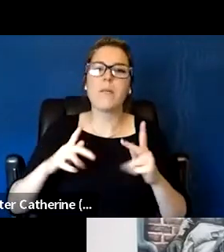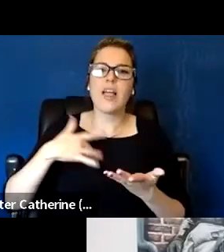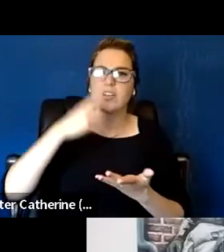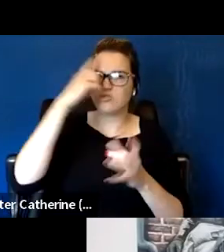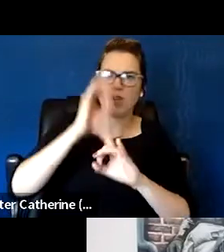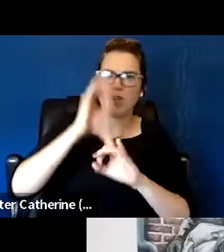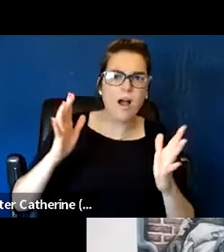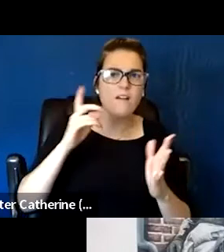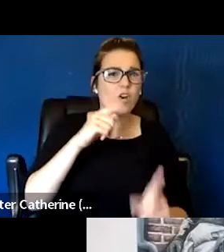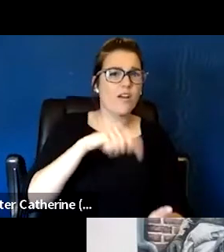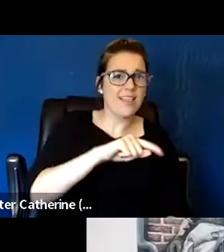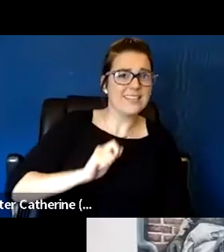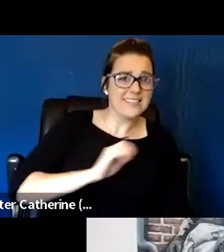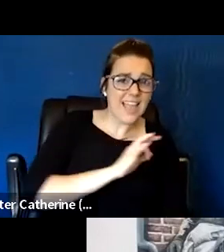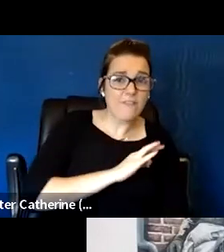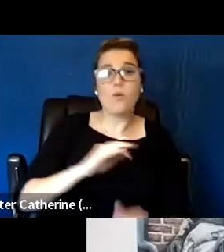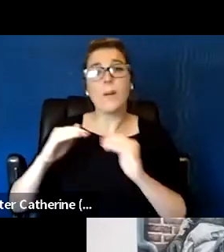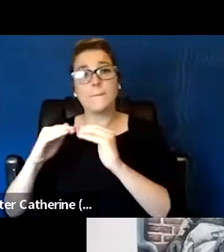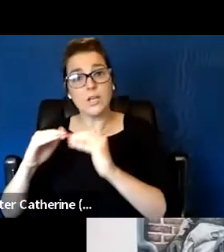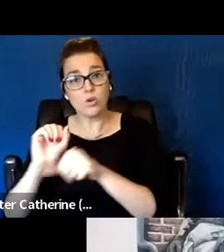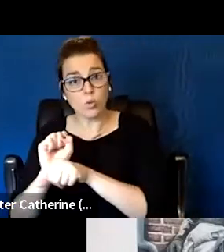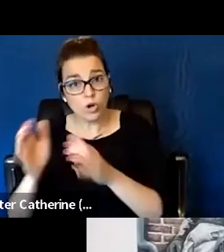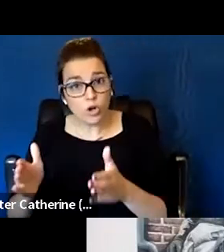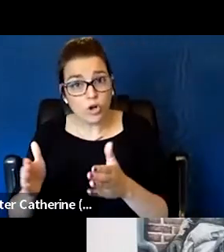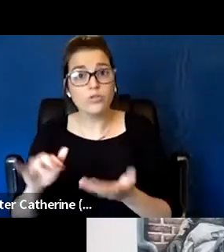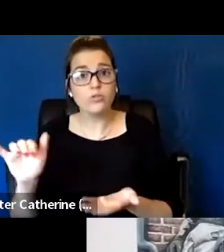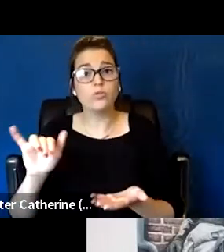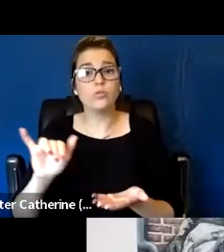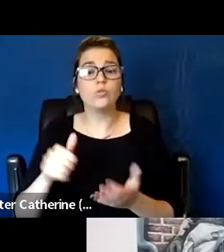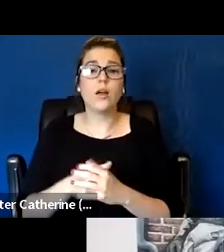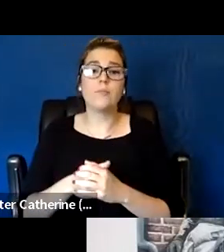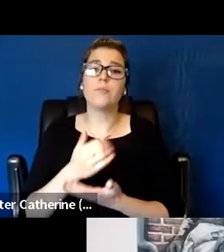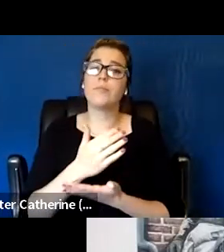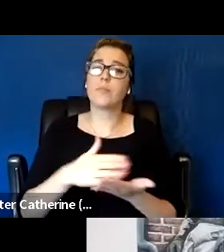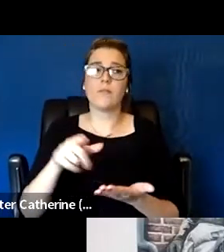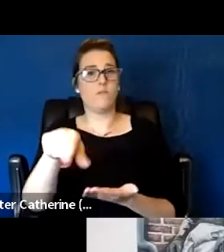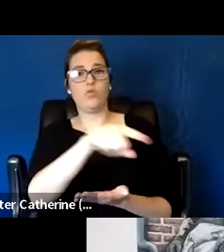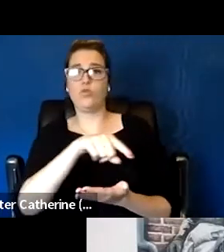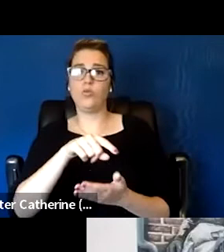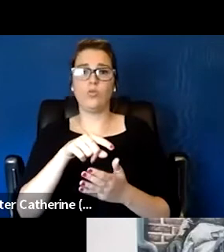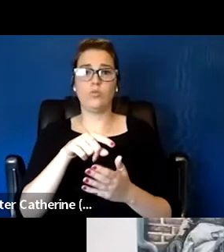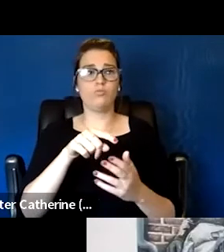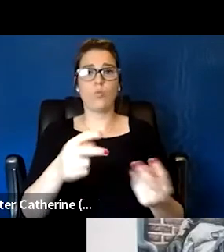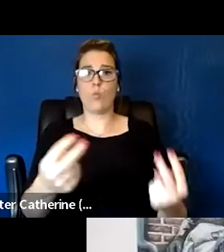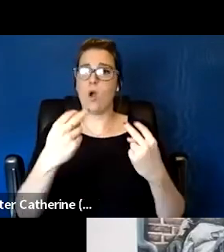and also the peer support members as some of you in the audience have noted in the Q&A.